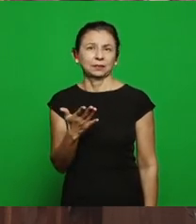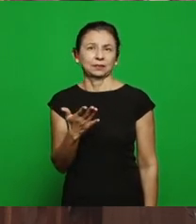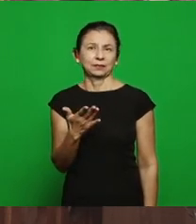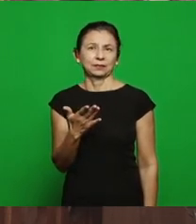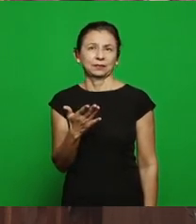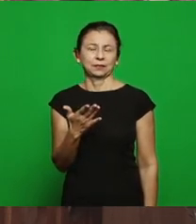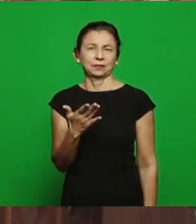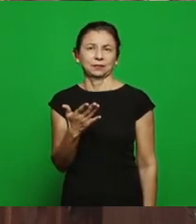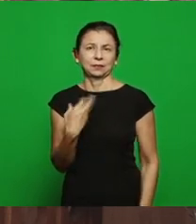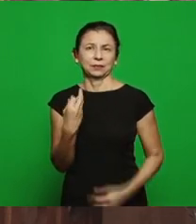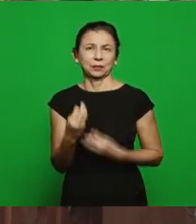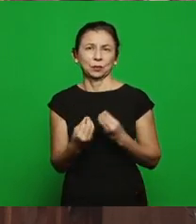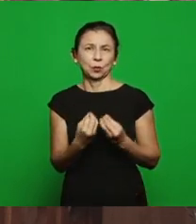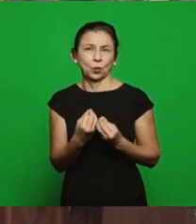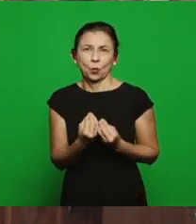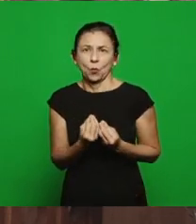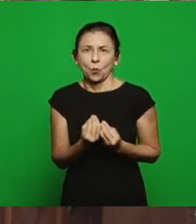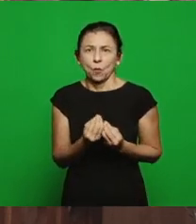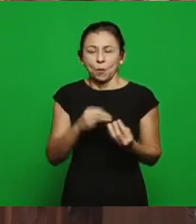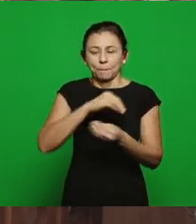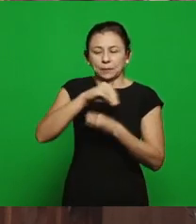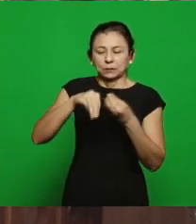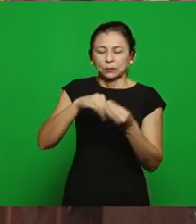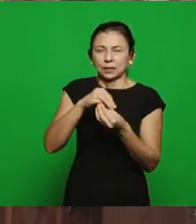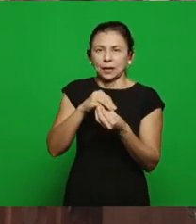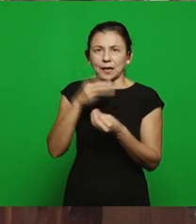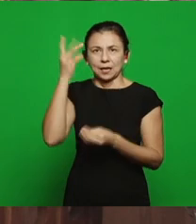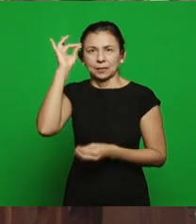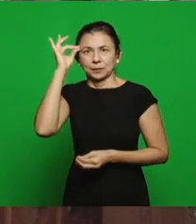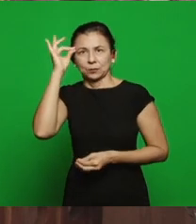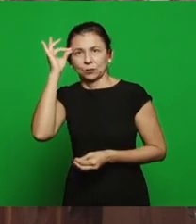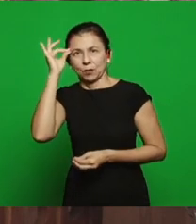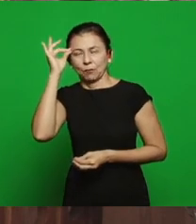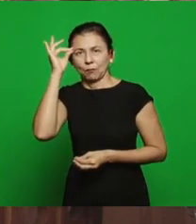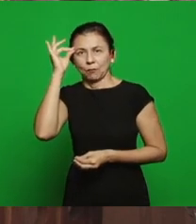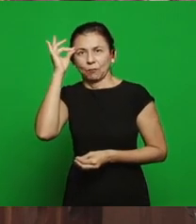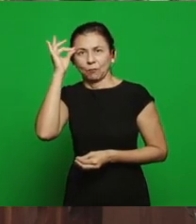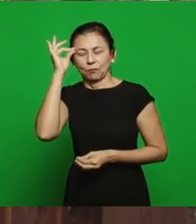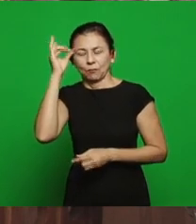placed in the material, idolatry is exactly this